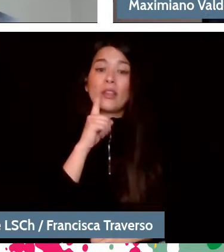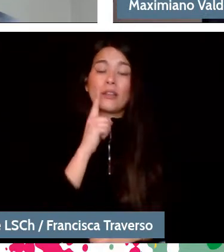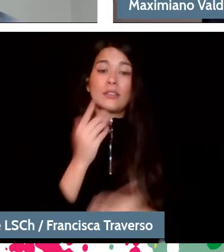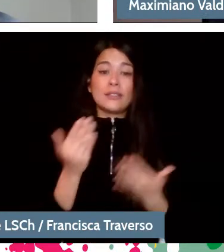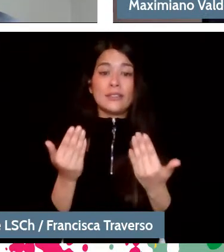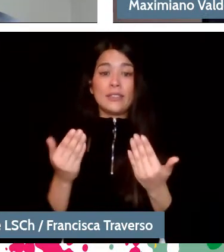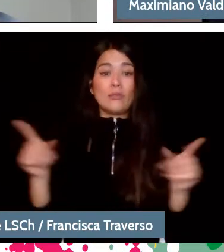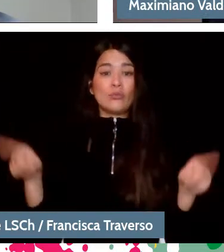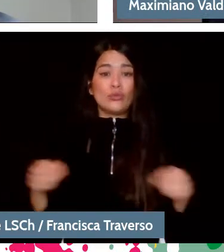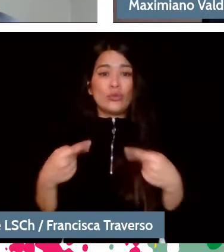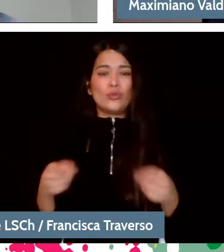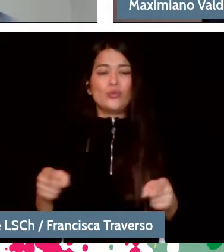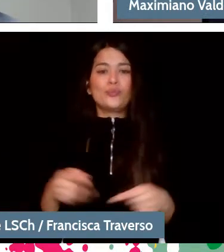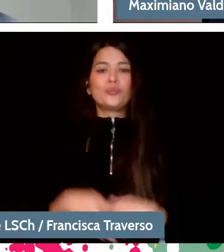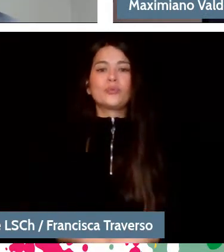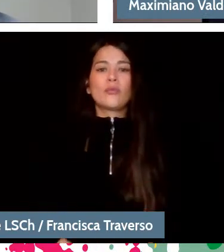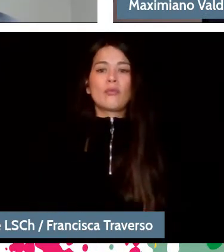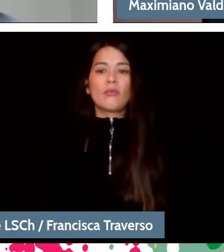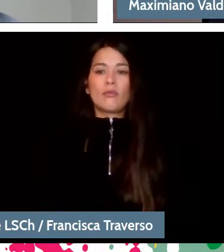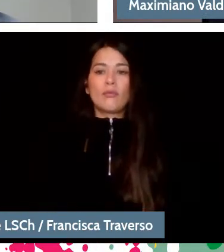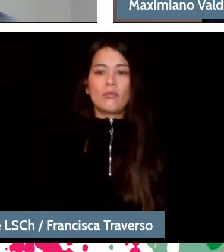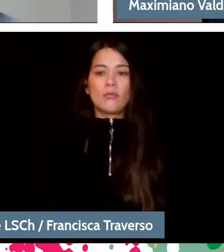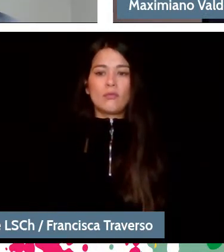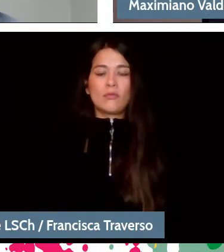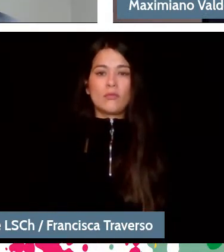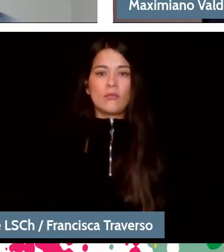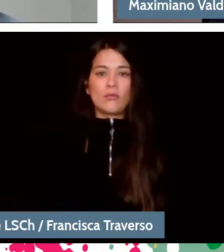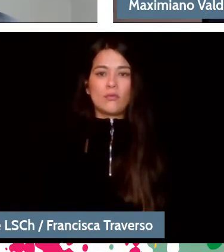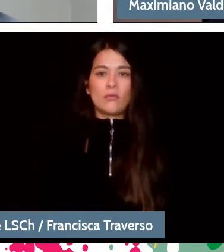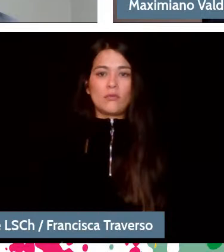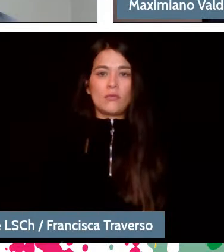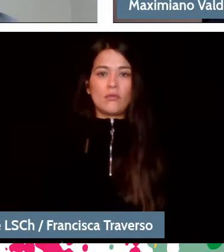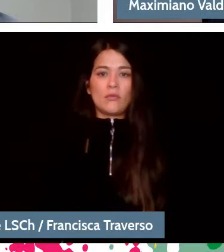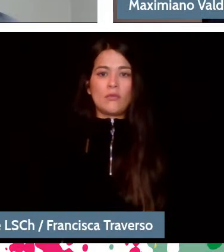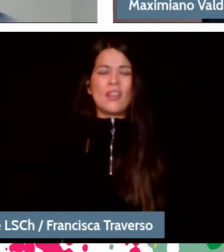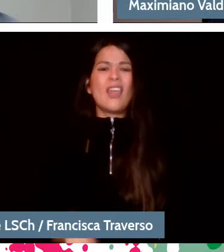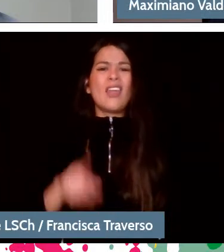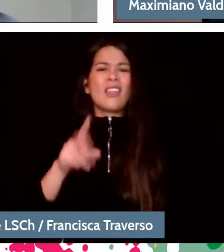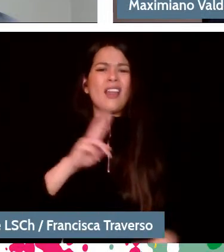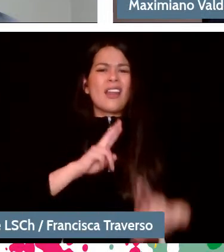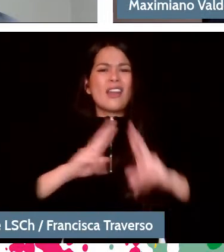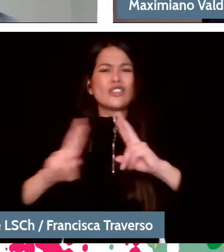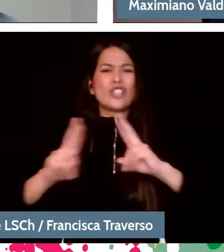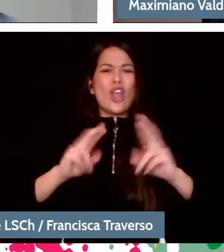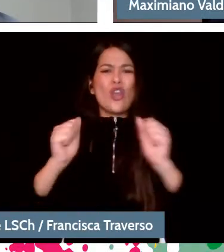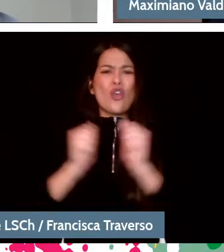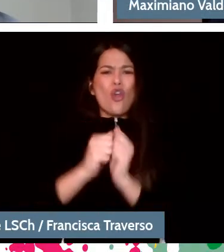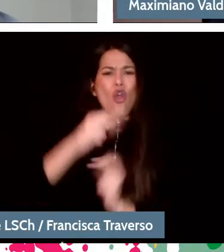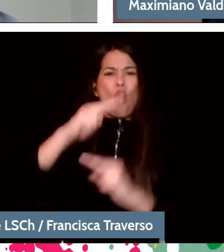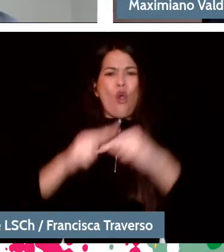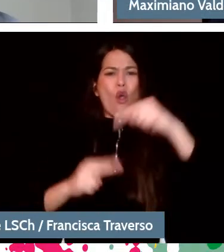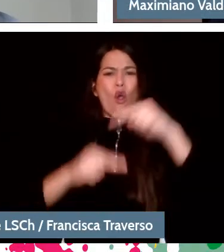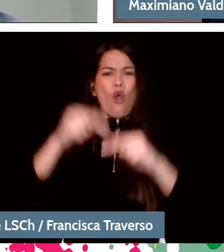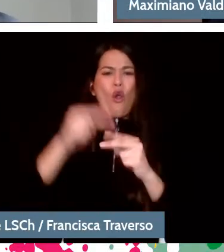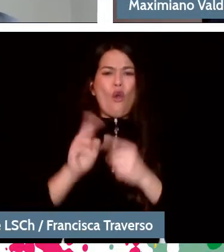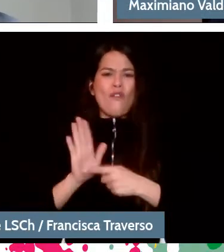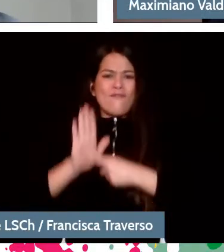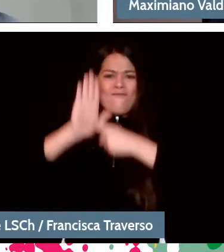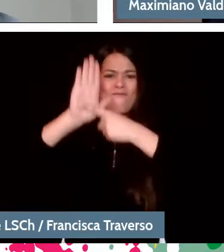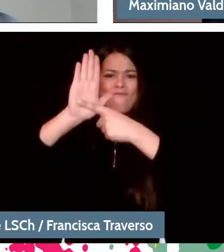So, it is related with the musical work and it is also related with how many people you want to use.